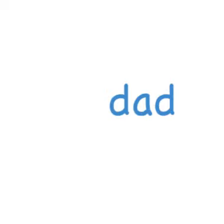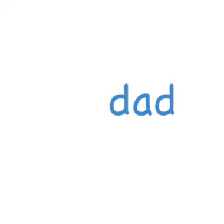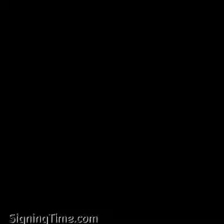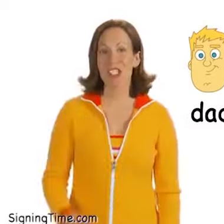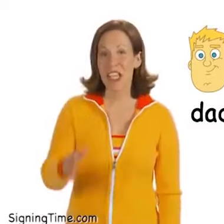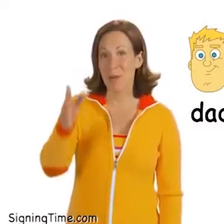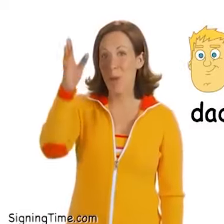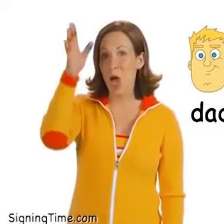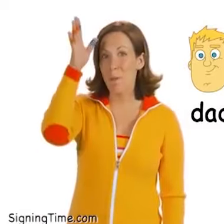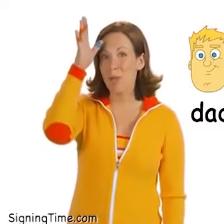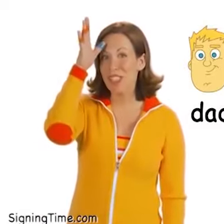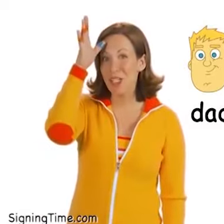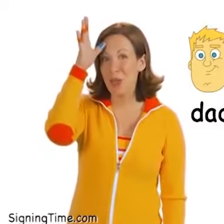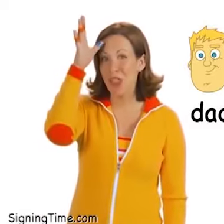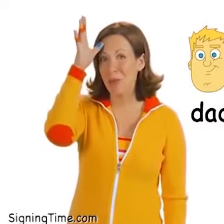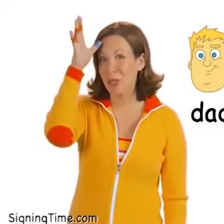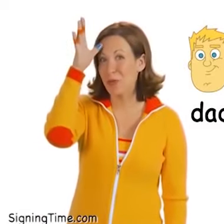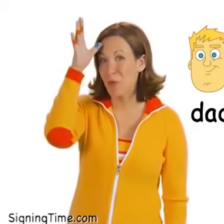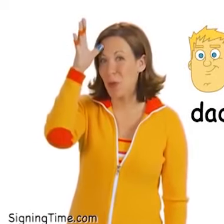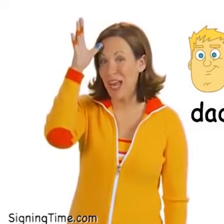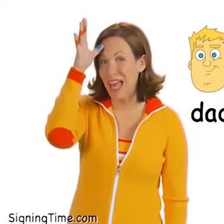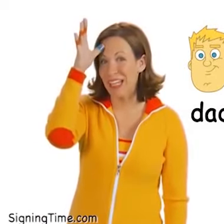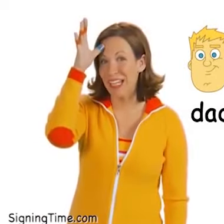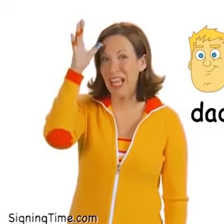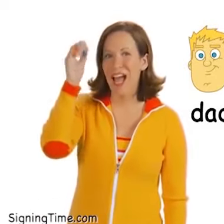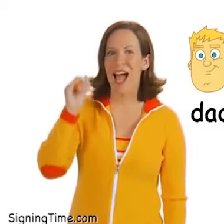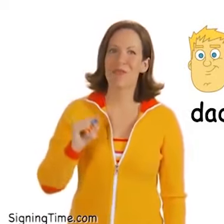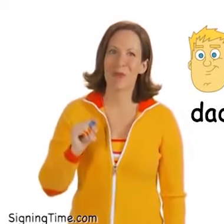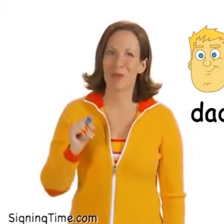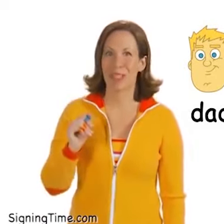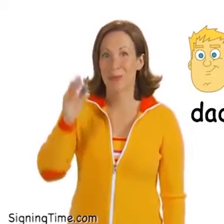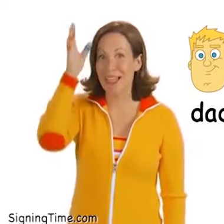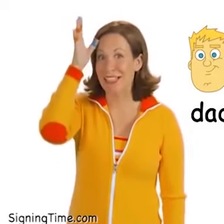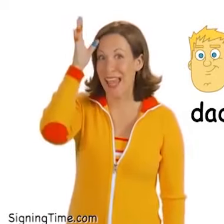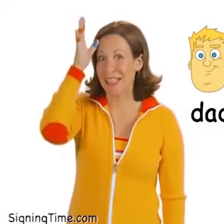Just like mom, but touch your thumb to your forehead. I remember it because my dad is